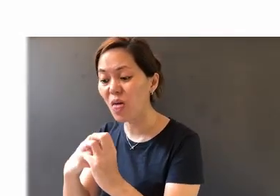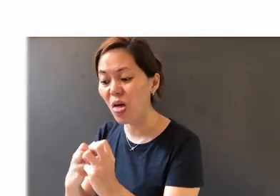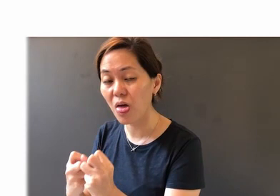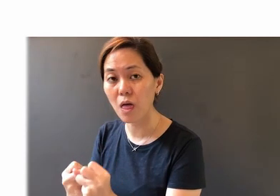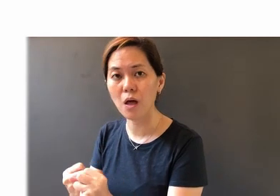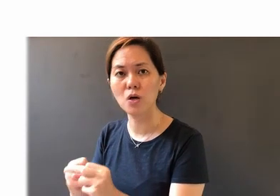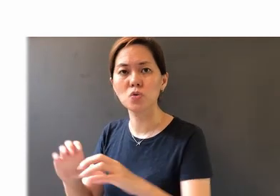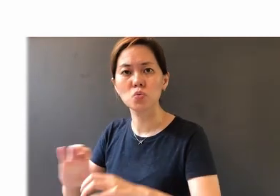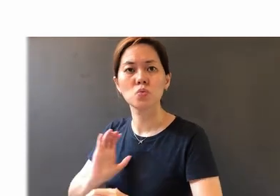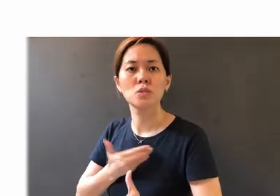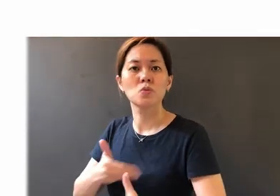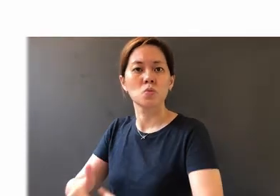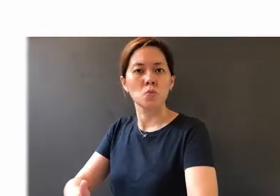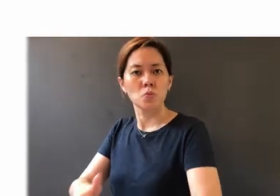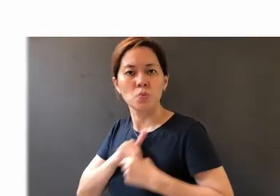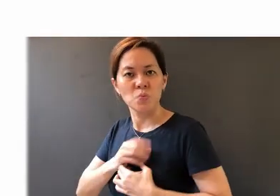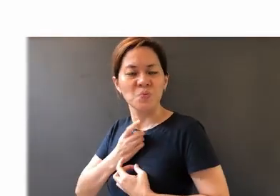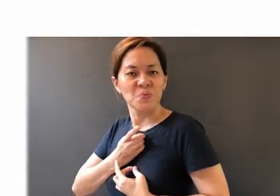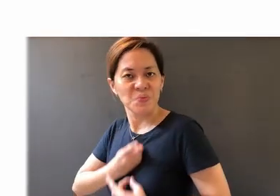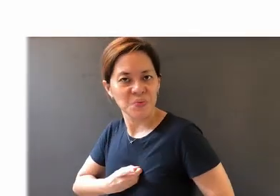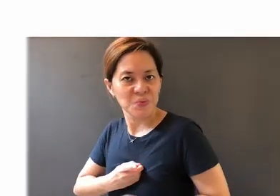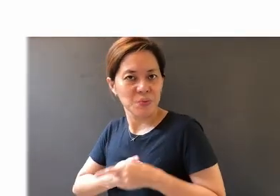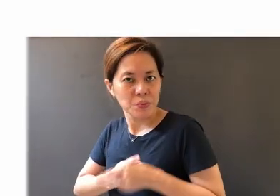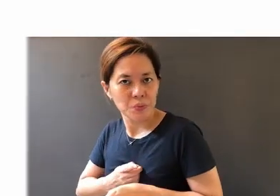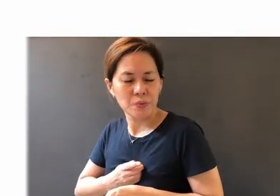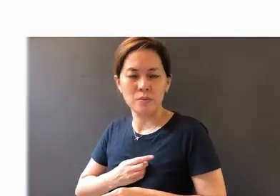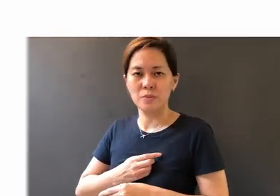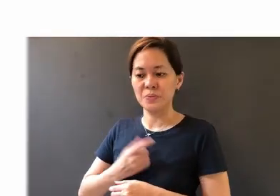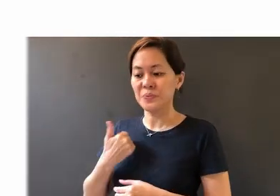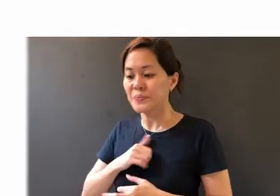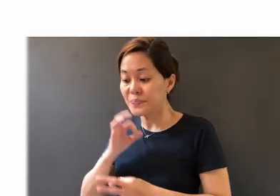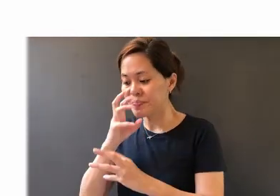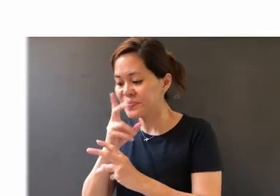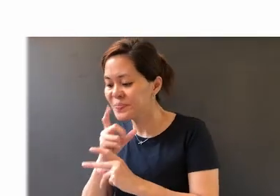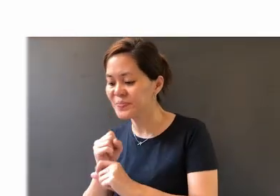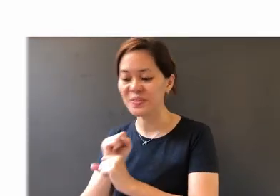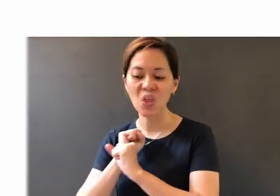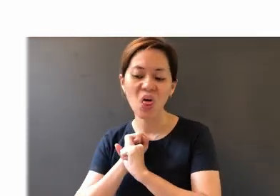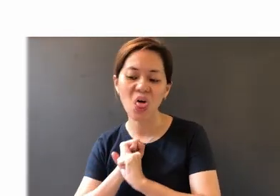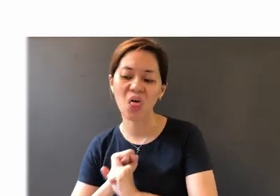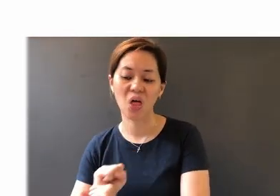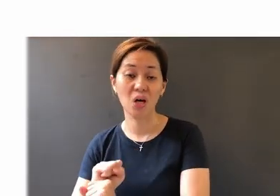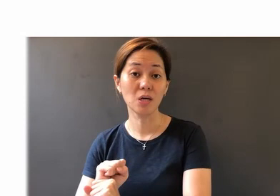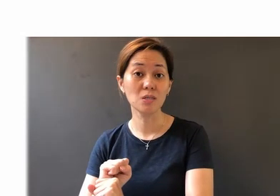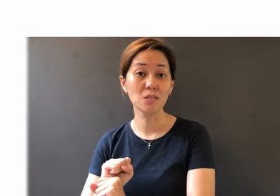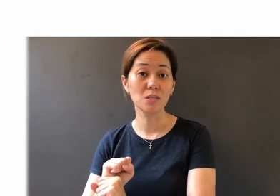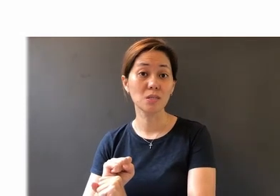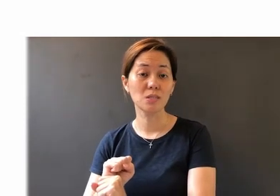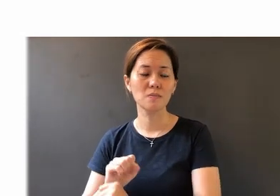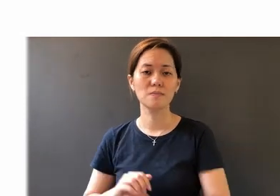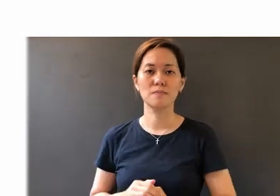our personal desires. So we are enticed and we are lured.